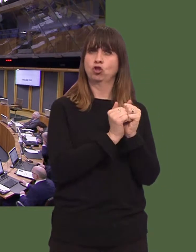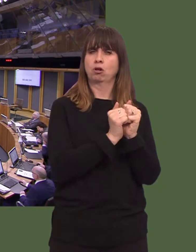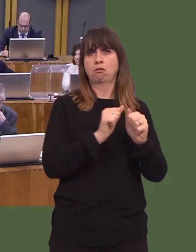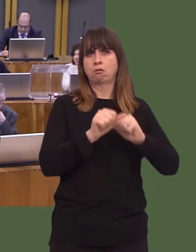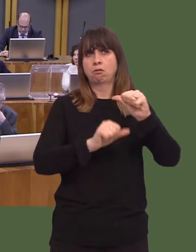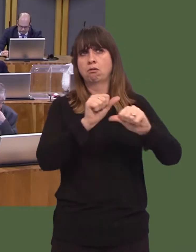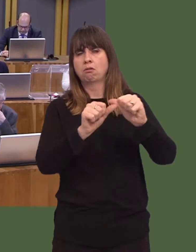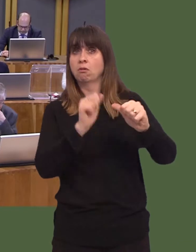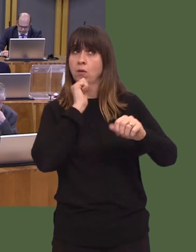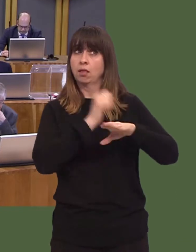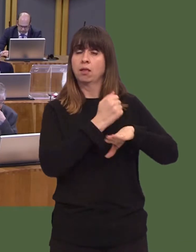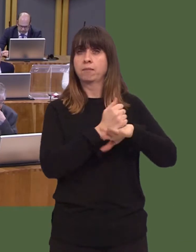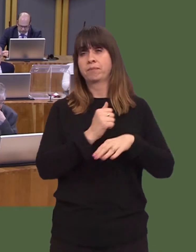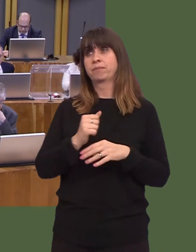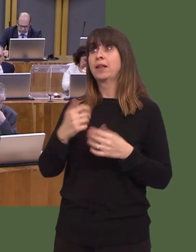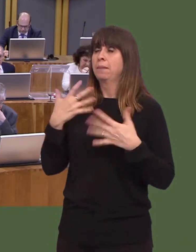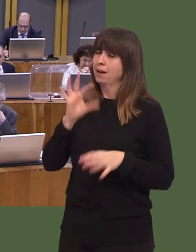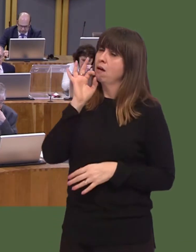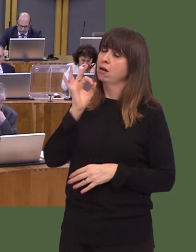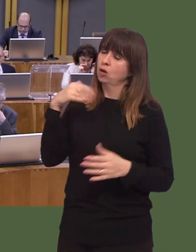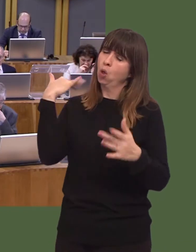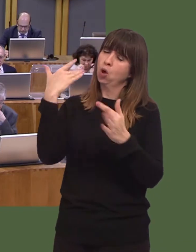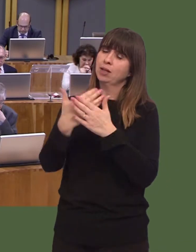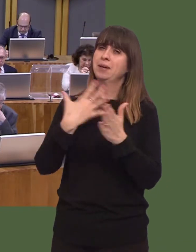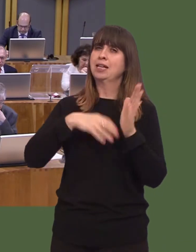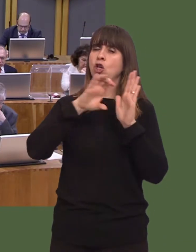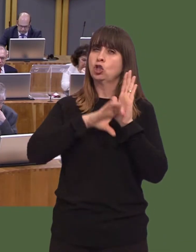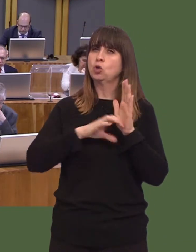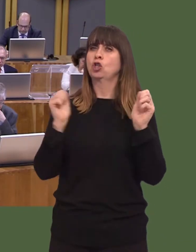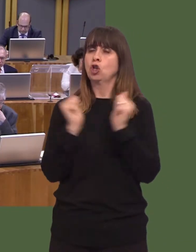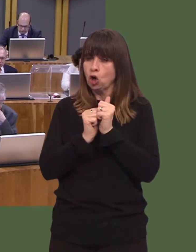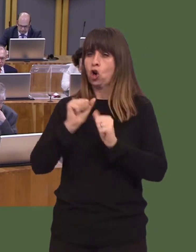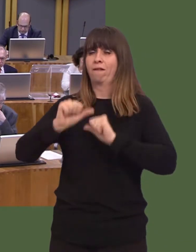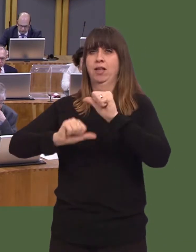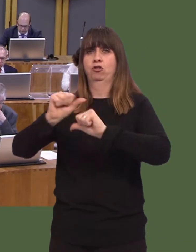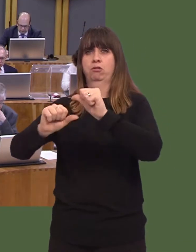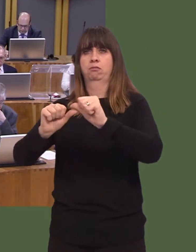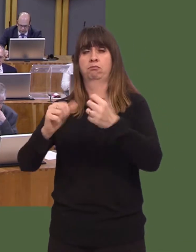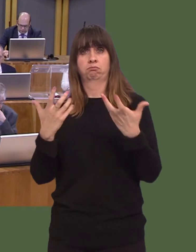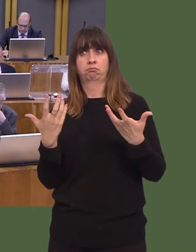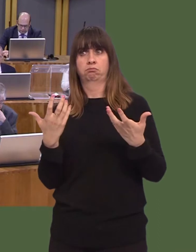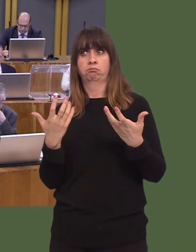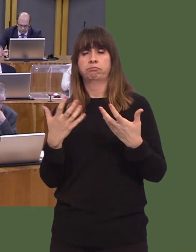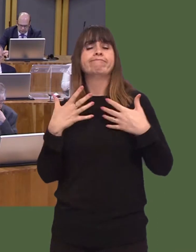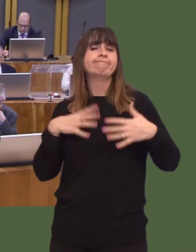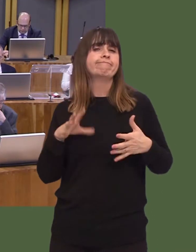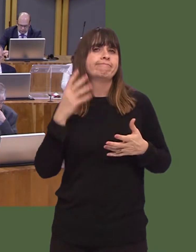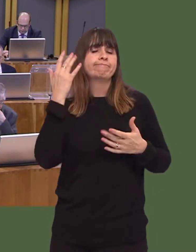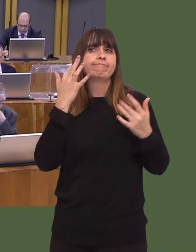calling for a number of years for a constitutional convention to consider the future governance of the United Kingdom, and the challenges posed by EU withdrawal make the case for such